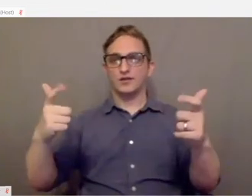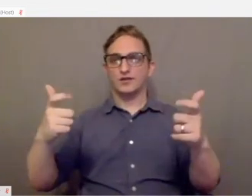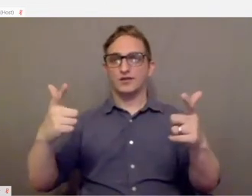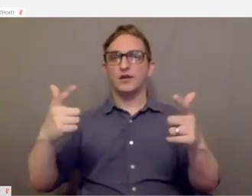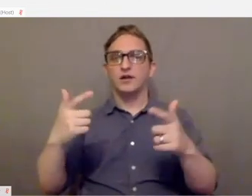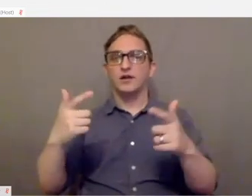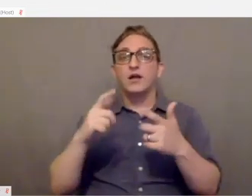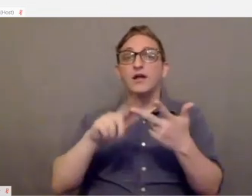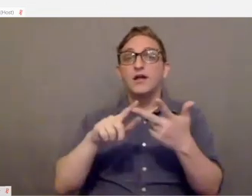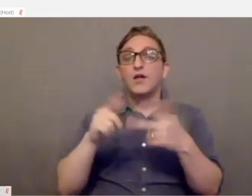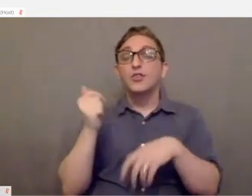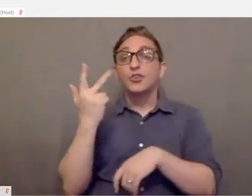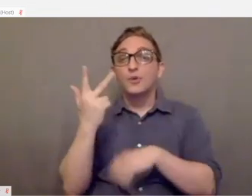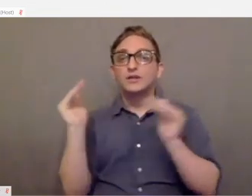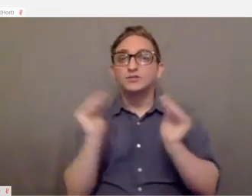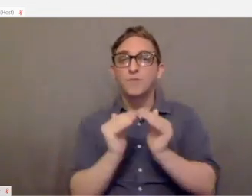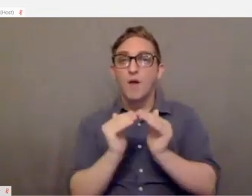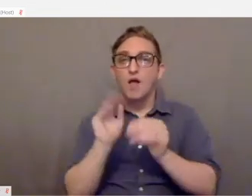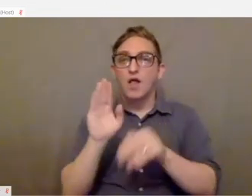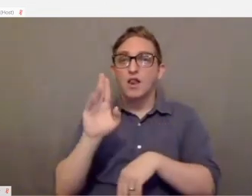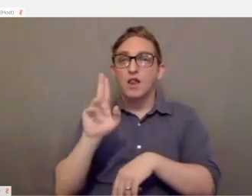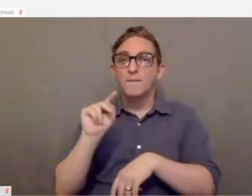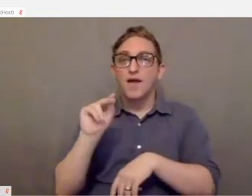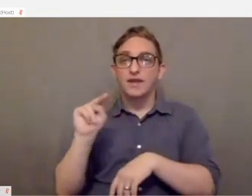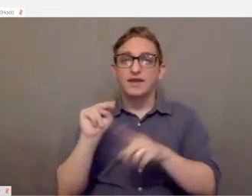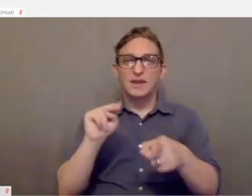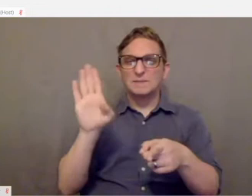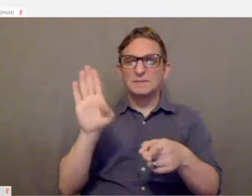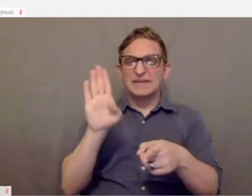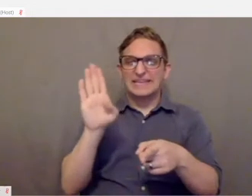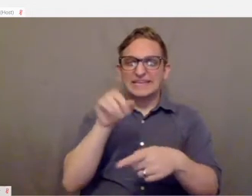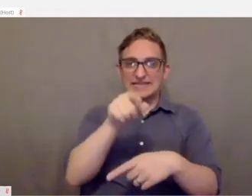You get three small buttons which are the ones that are labeled B here.